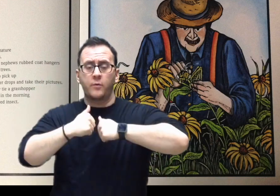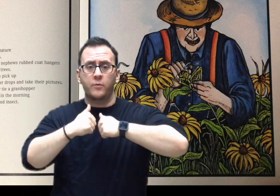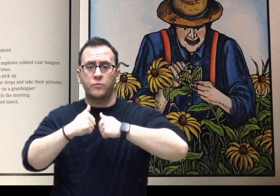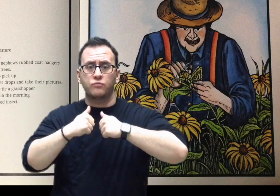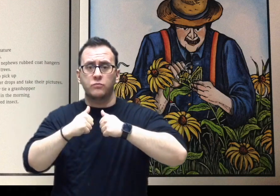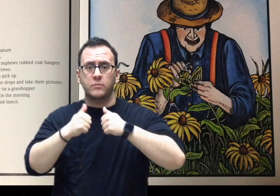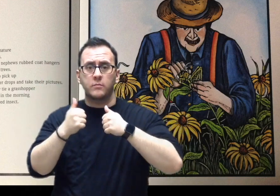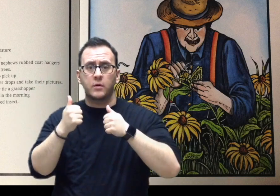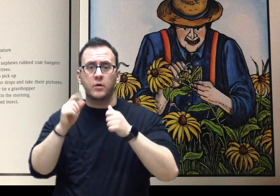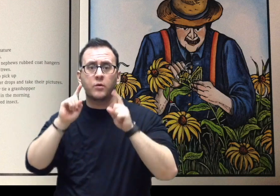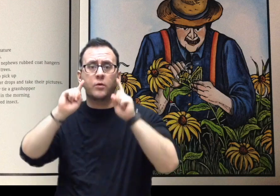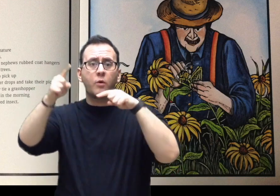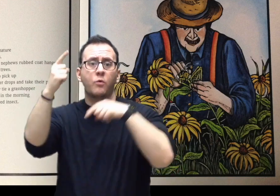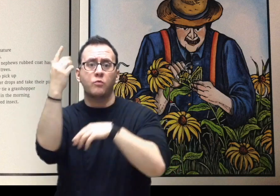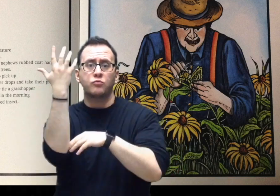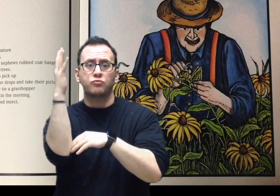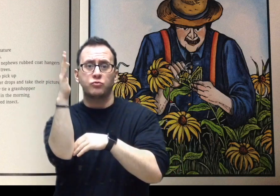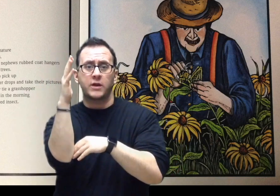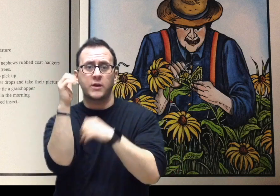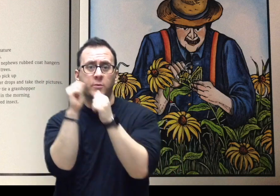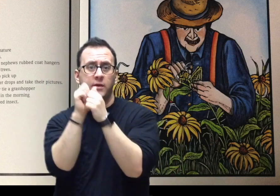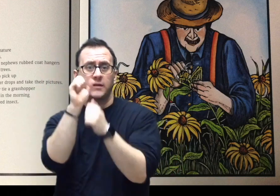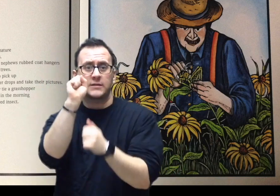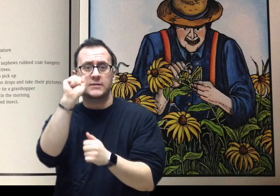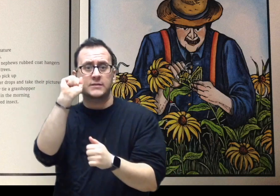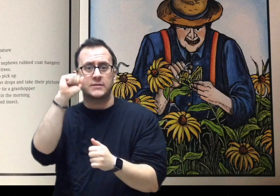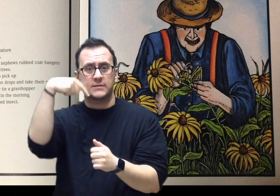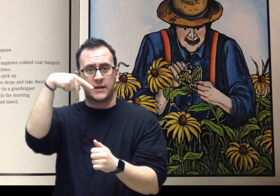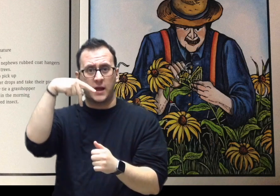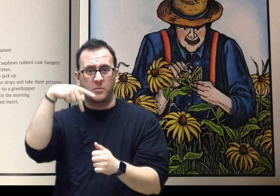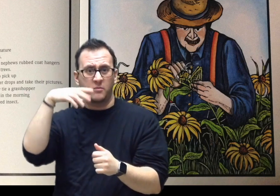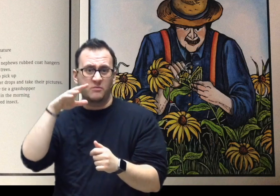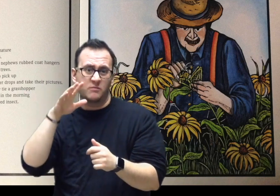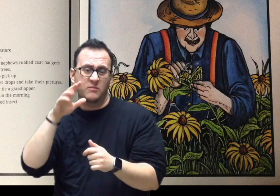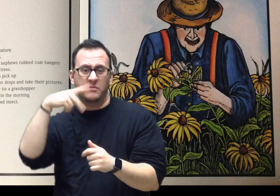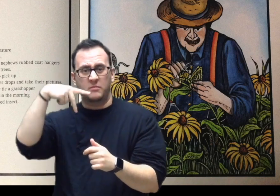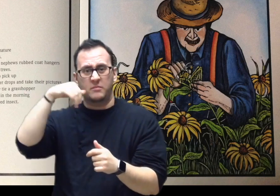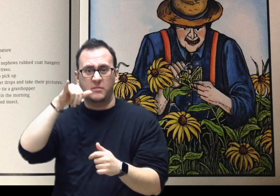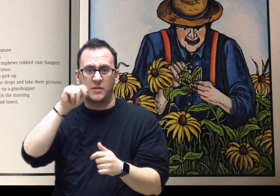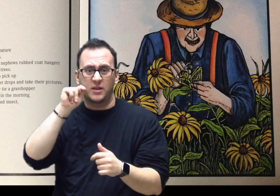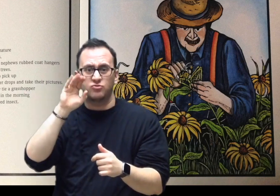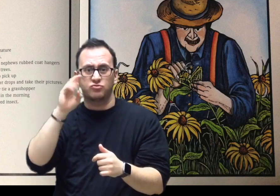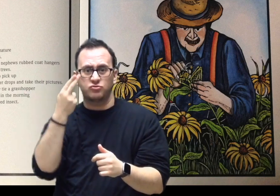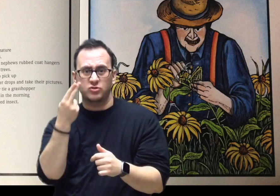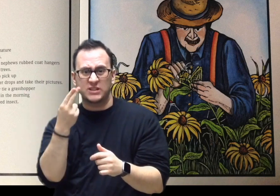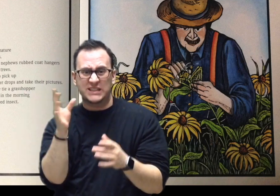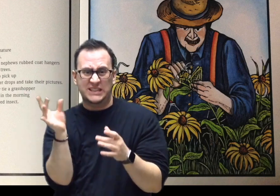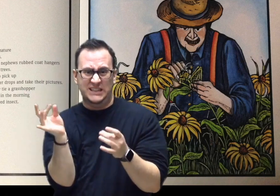On fall nights he would gently tie a grasshopper to a flower so he could find it in the morning and photograph the dew-covered insect.